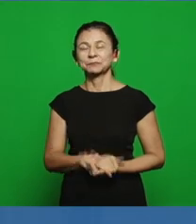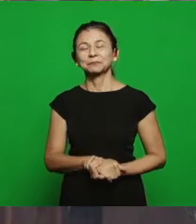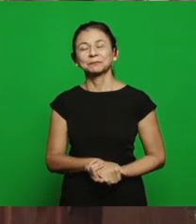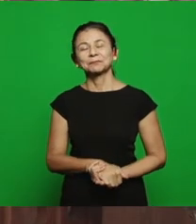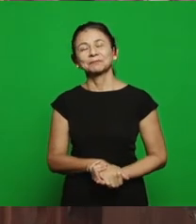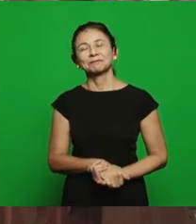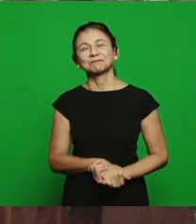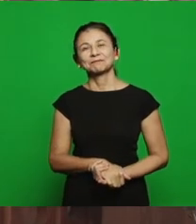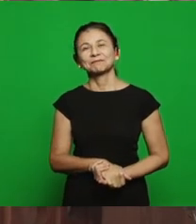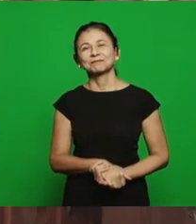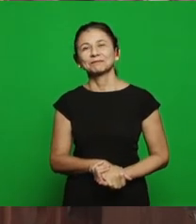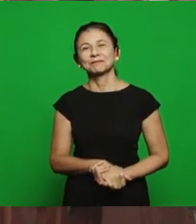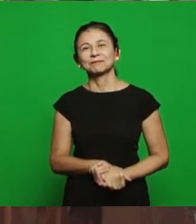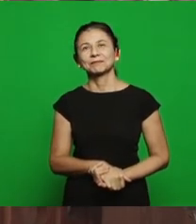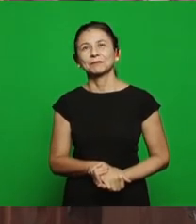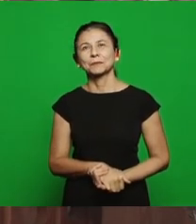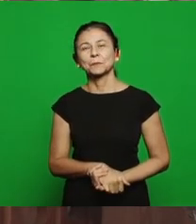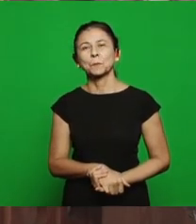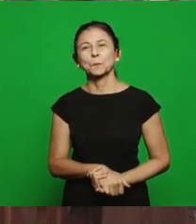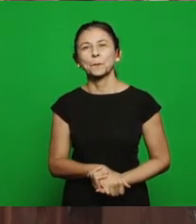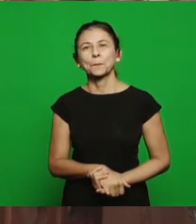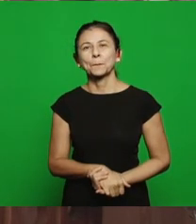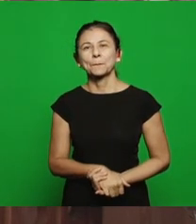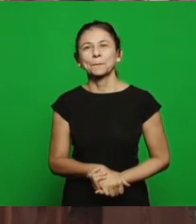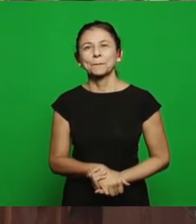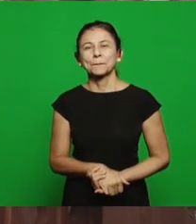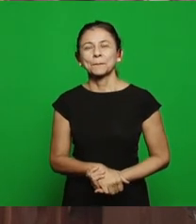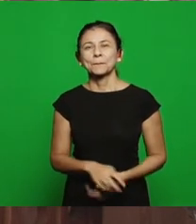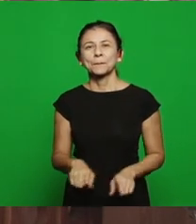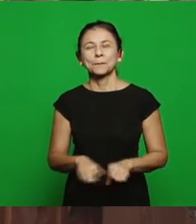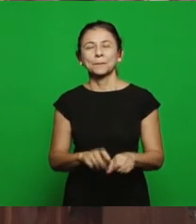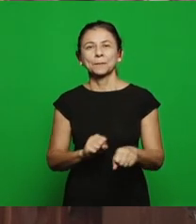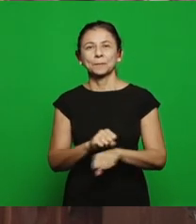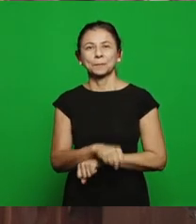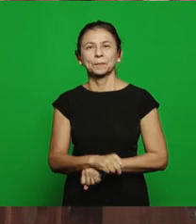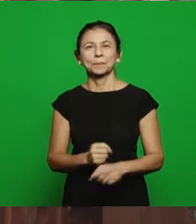besides, youth seminars in almost